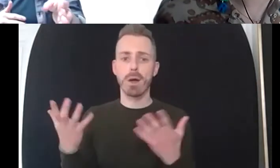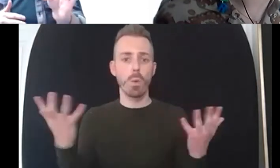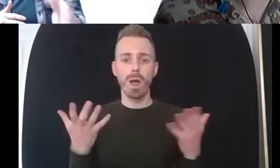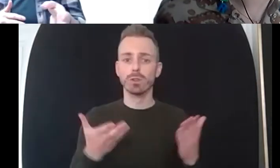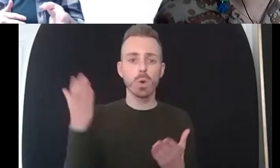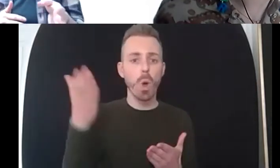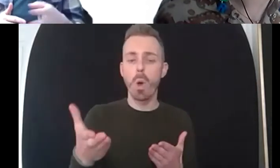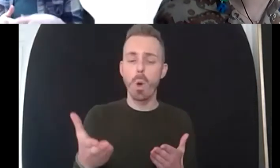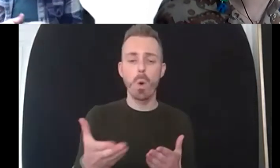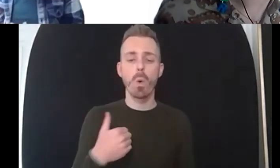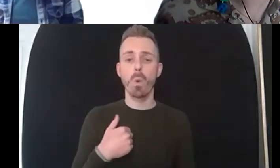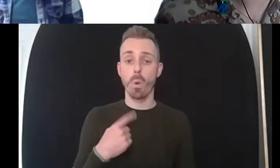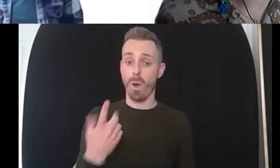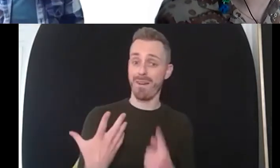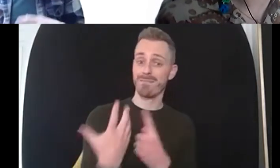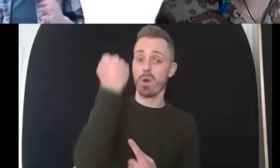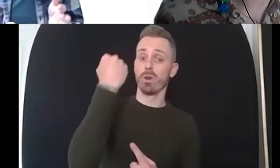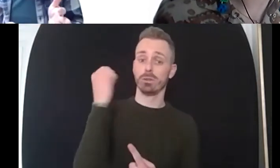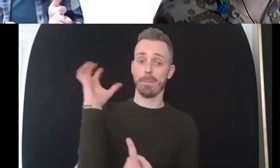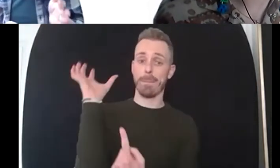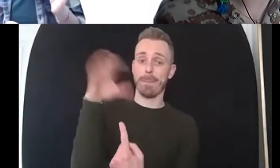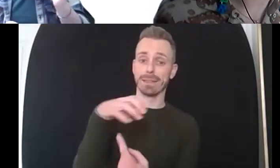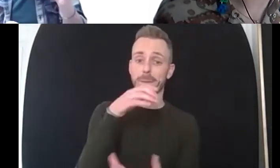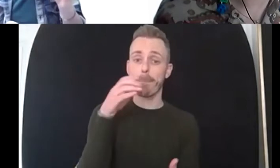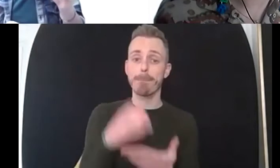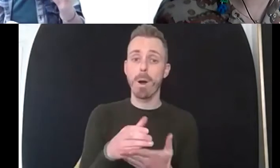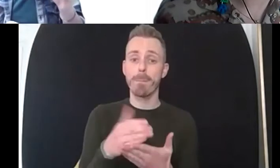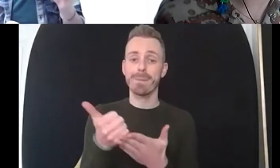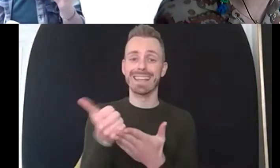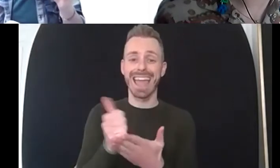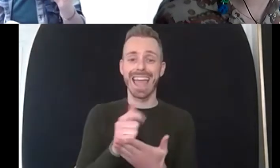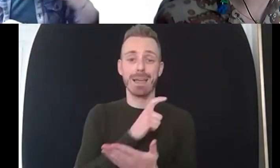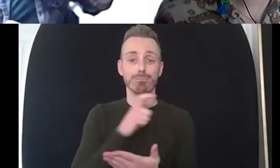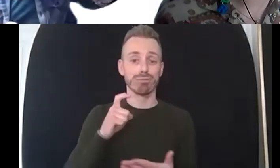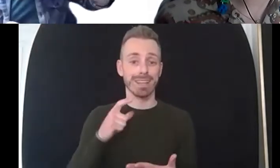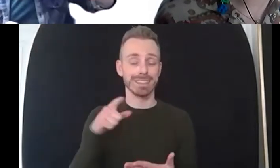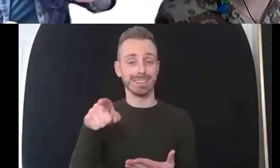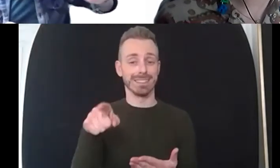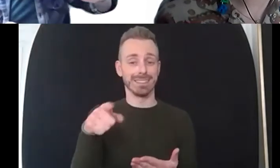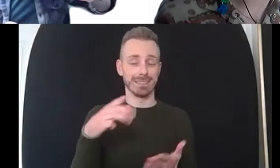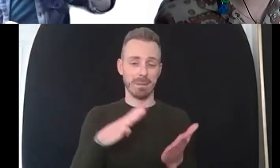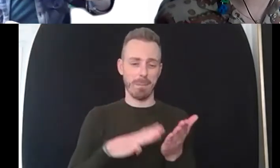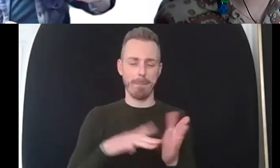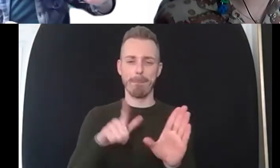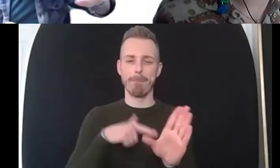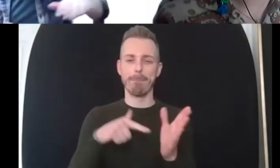anybody um kind of knows that but um she just had one gay night um on half of one side of the pub